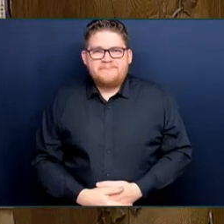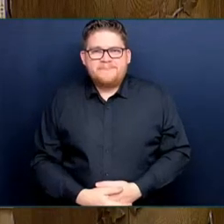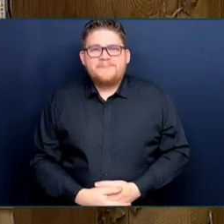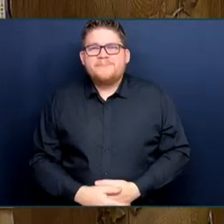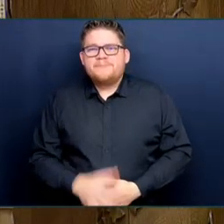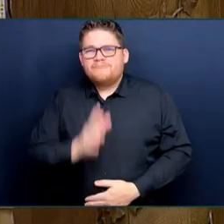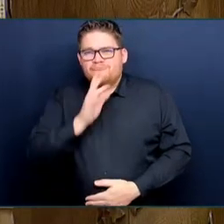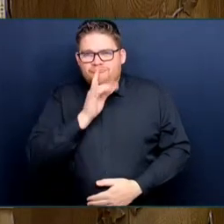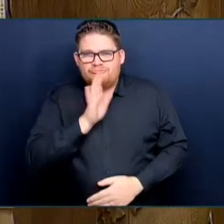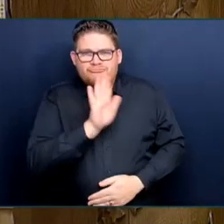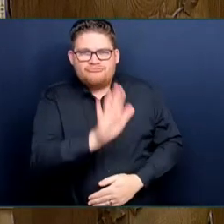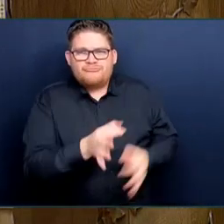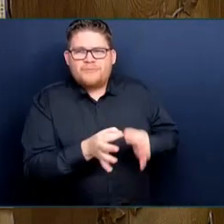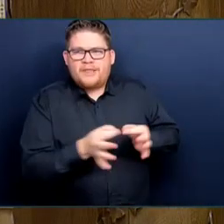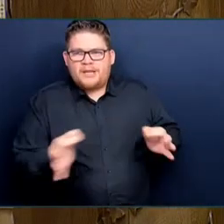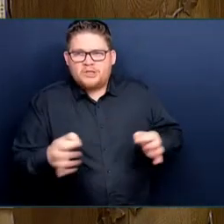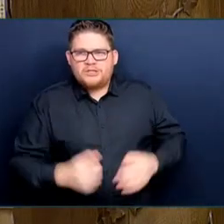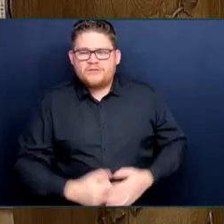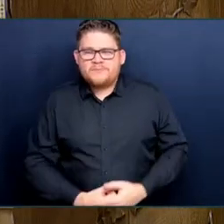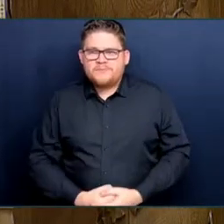Mr. Speaker